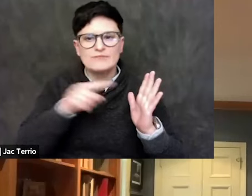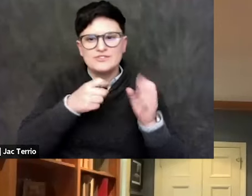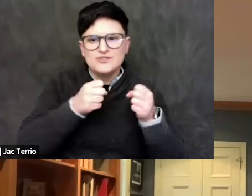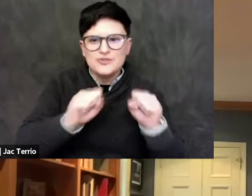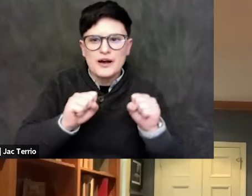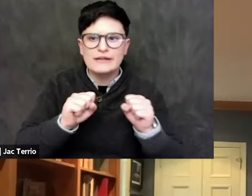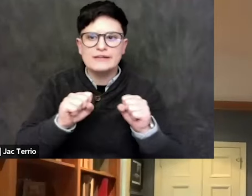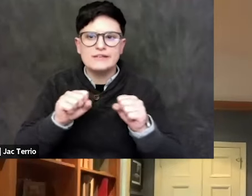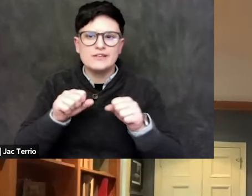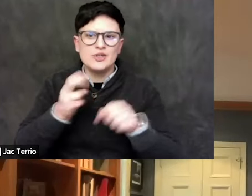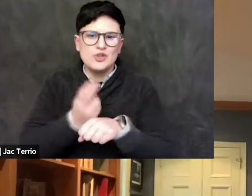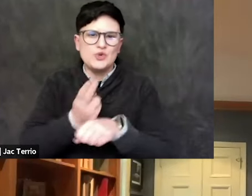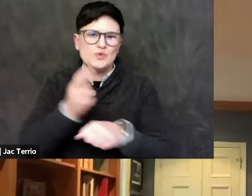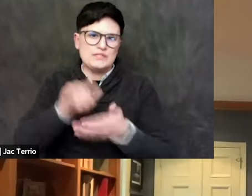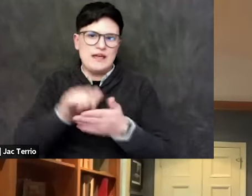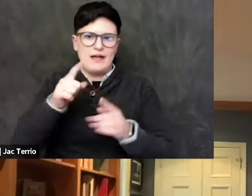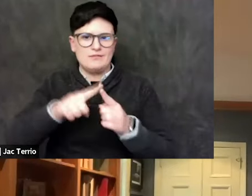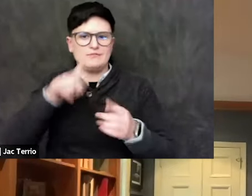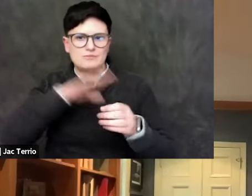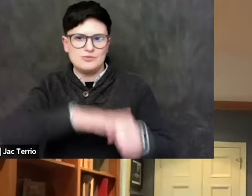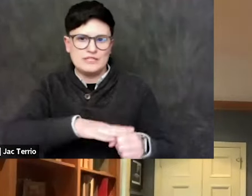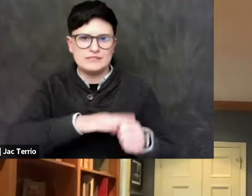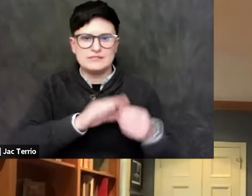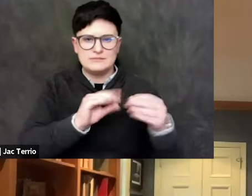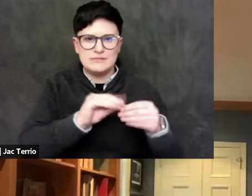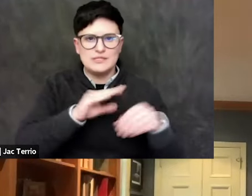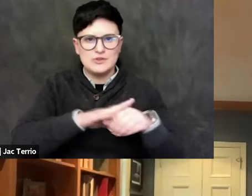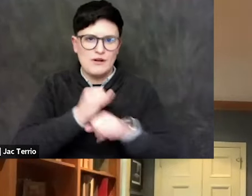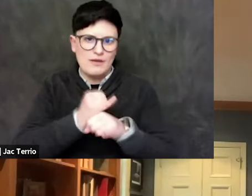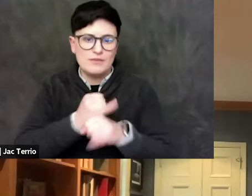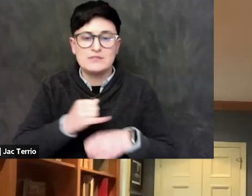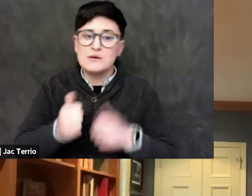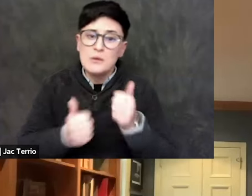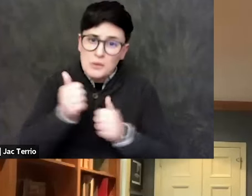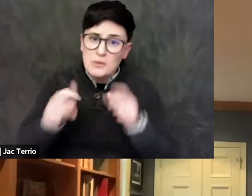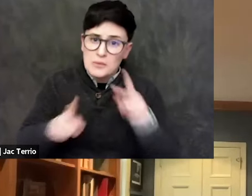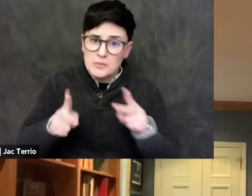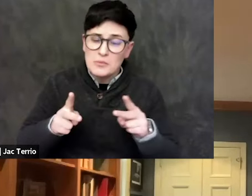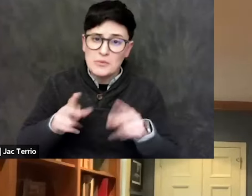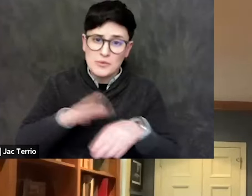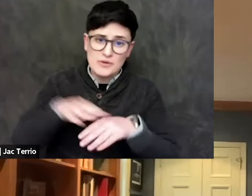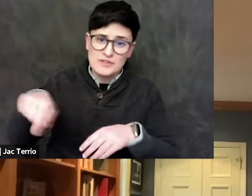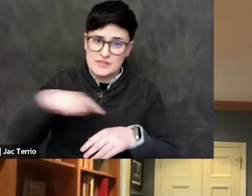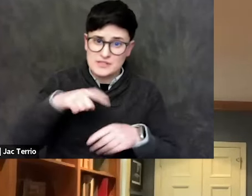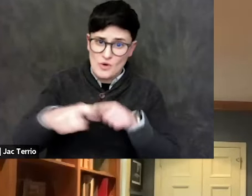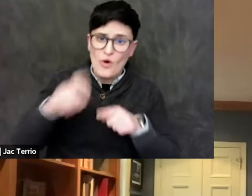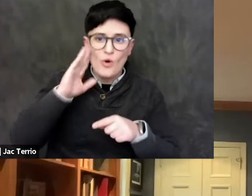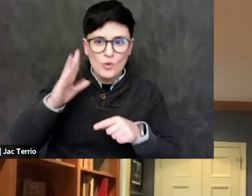And we just had... I think most people on this call would find, the Students for Justice in Palestine